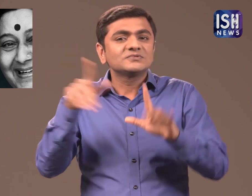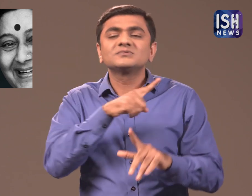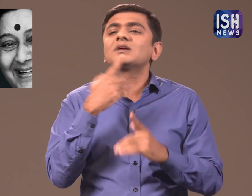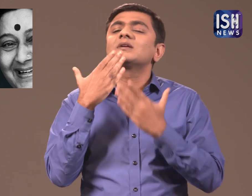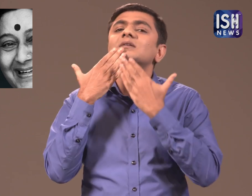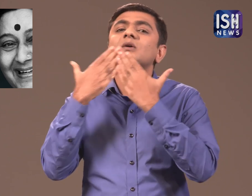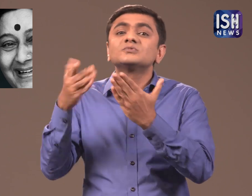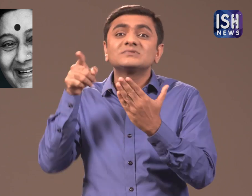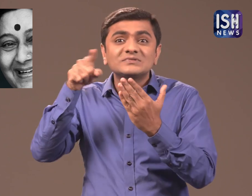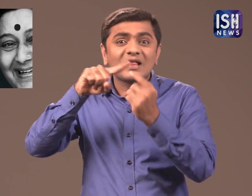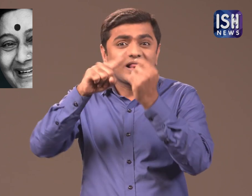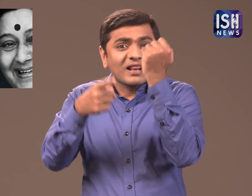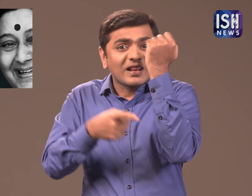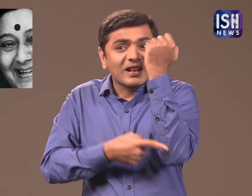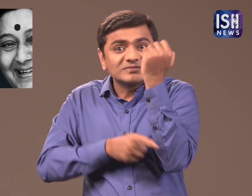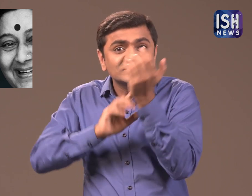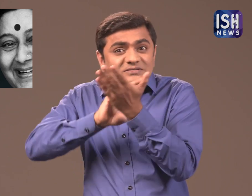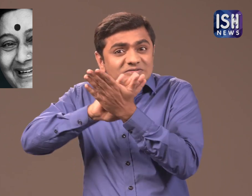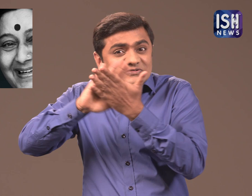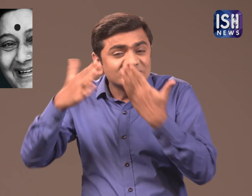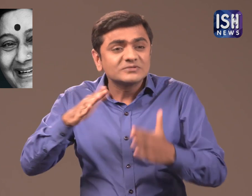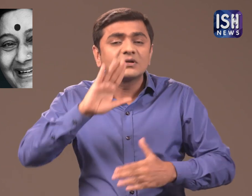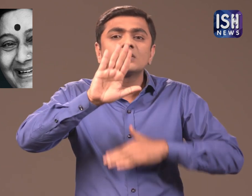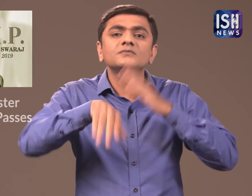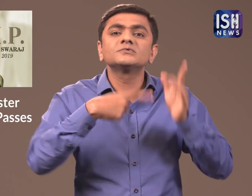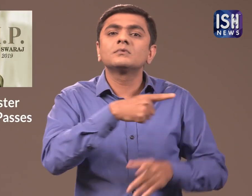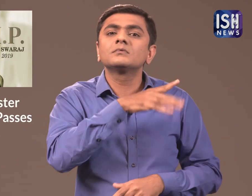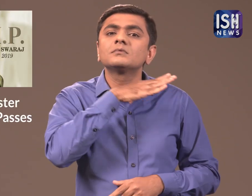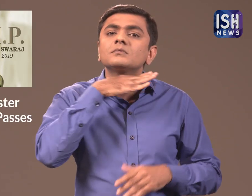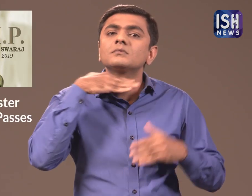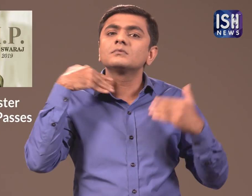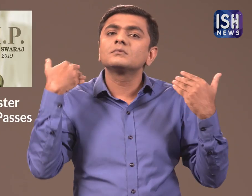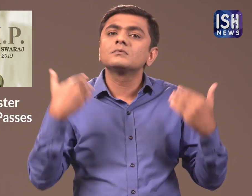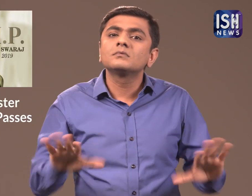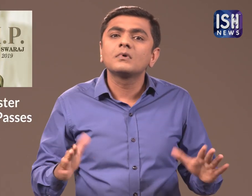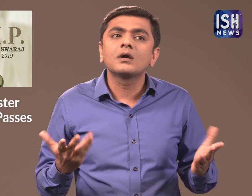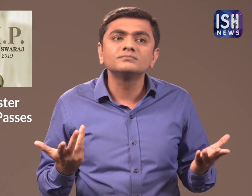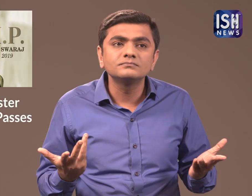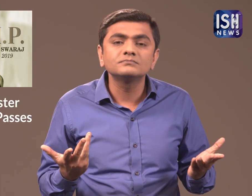This was her last Tweet after which she died.